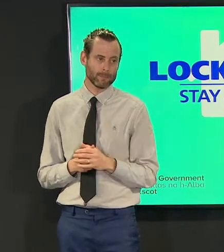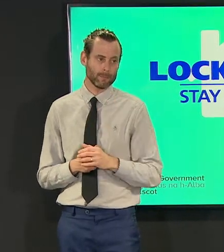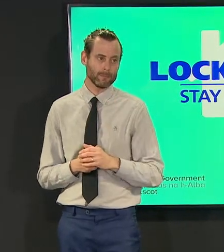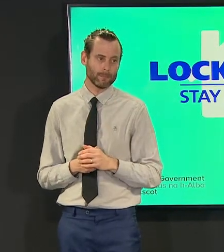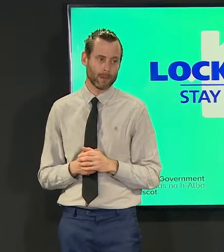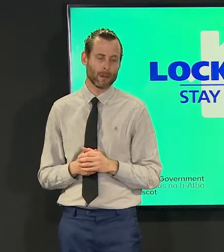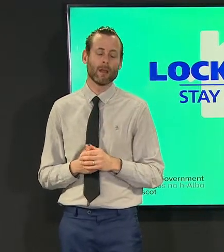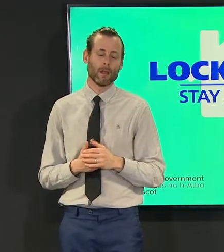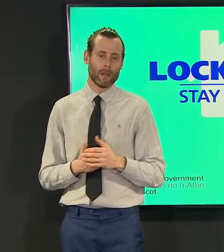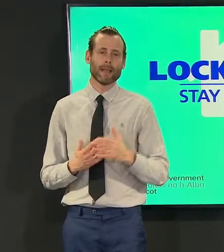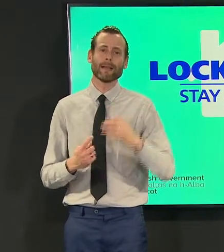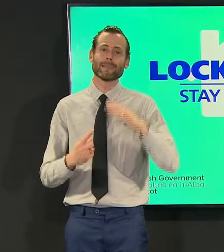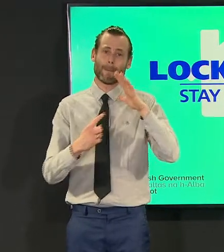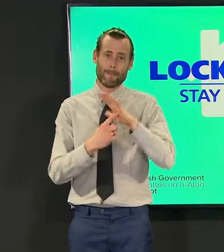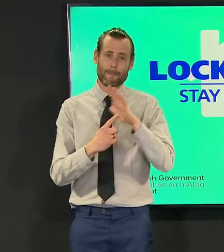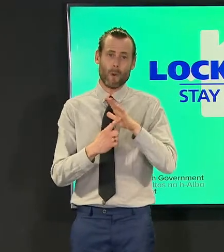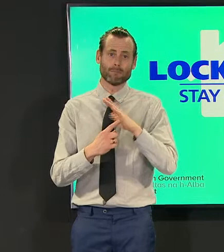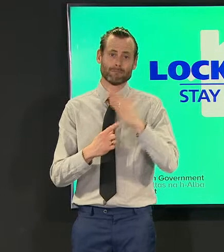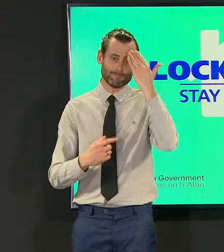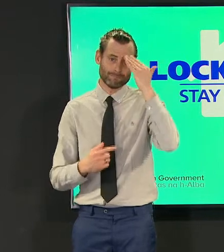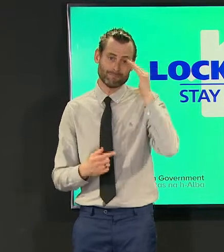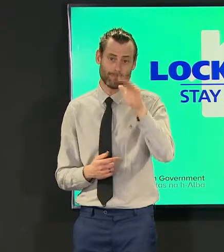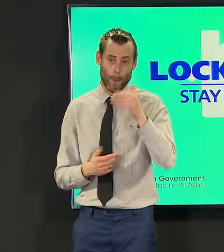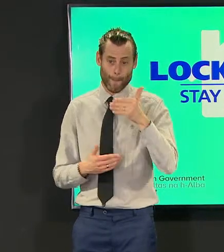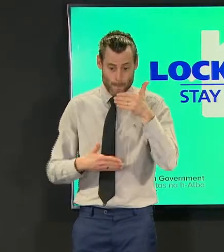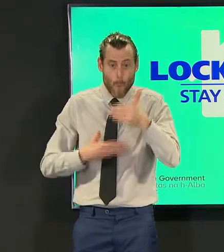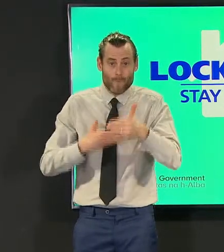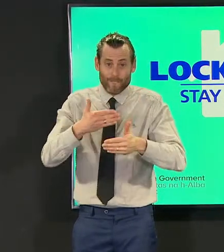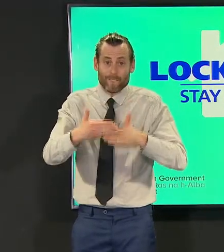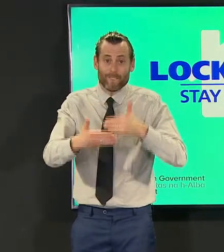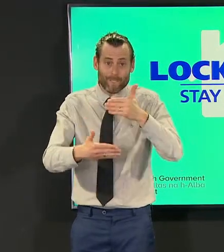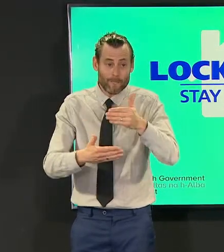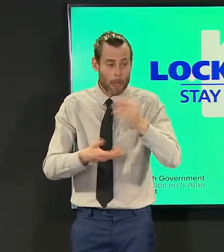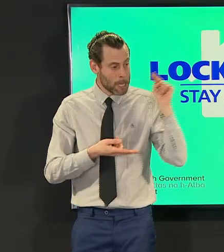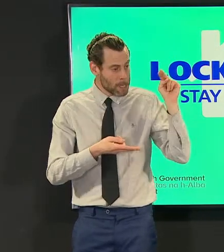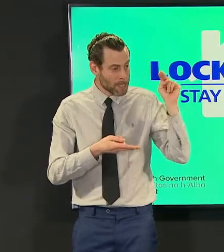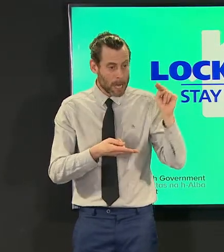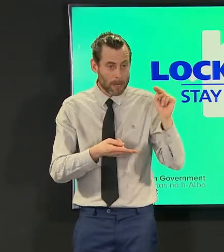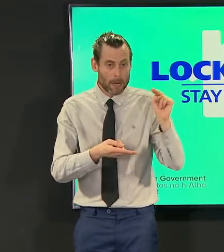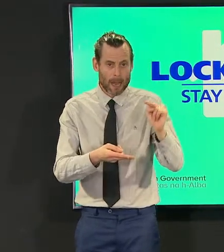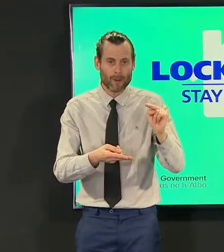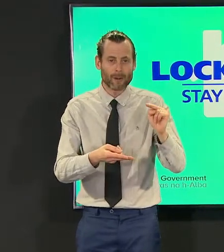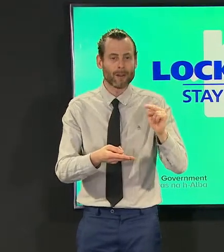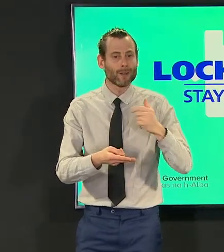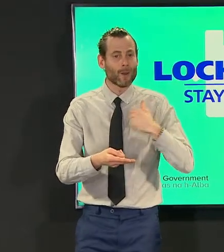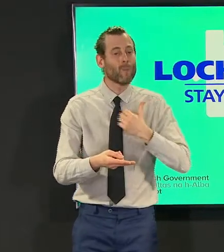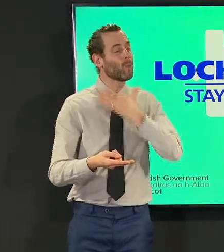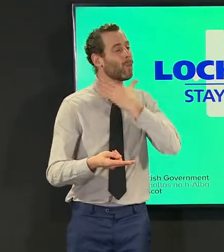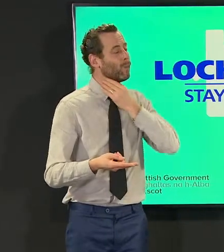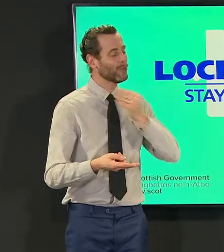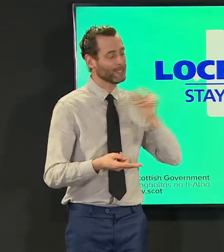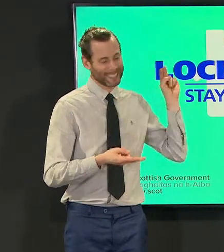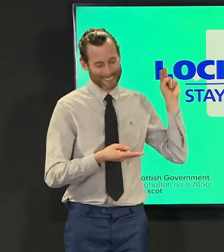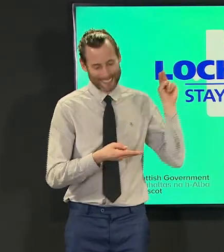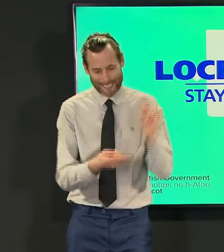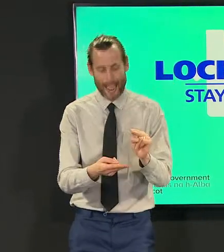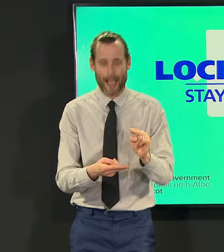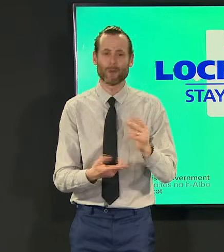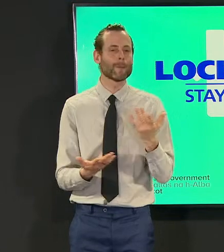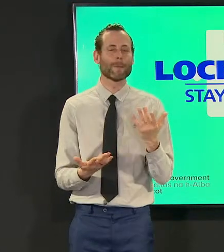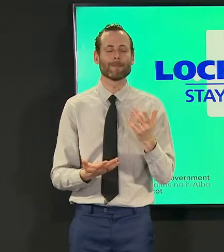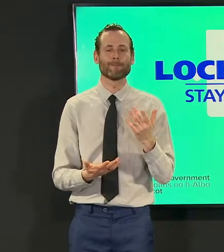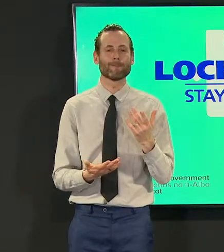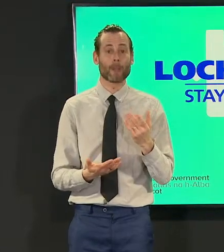seeing progress we're seeing progress slowly not as fast as we'd like for sure but progress in the